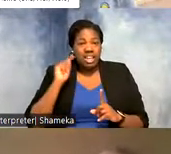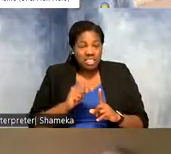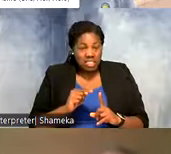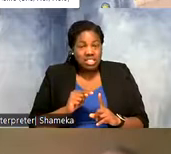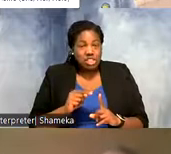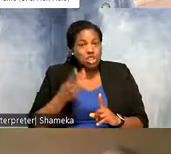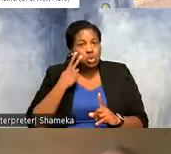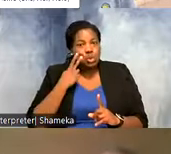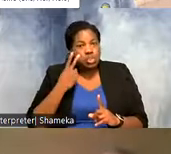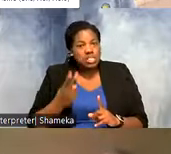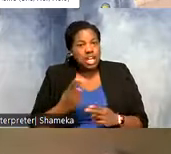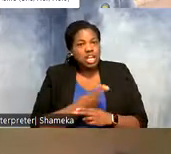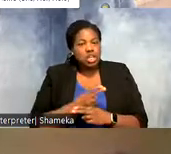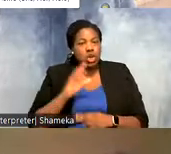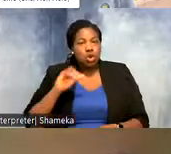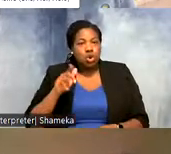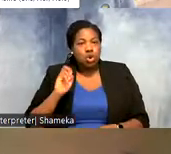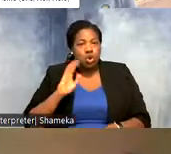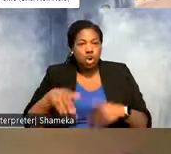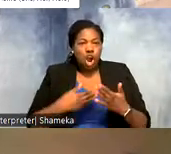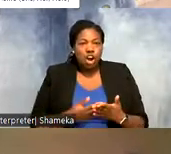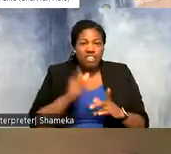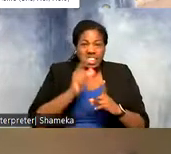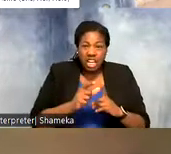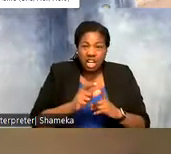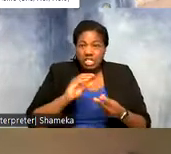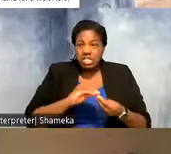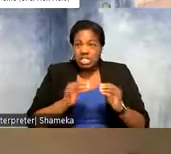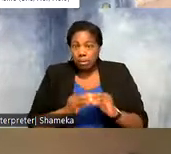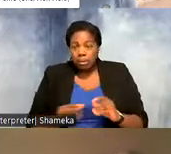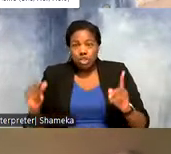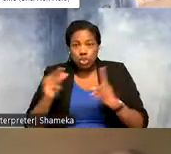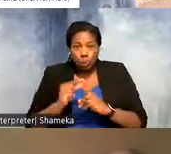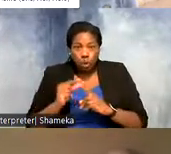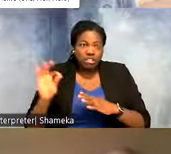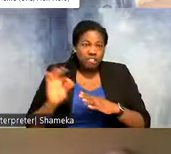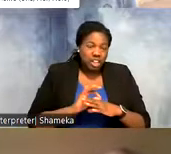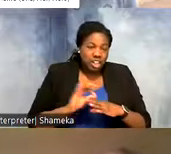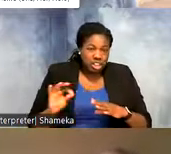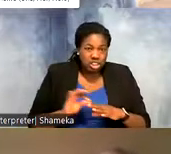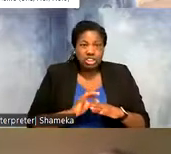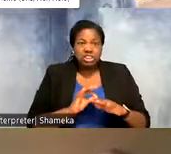I use this code—all of these letters and numbers and words and functions—to make a map on the right